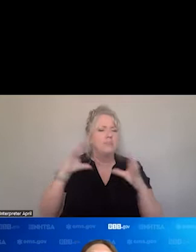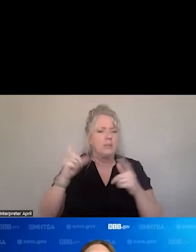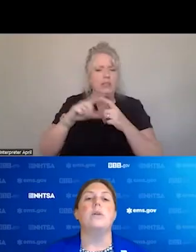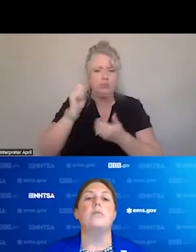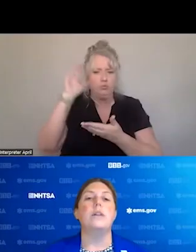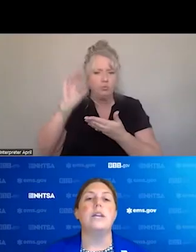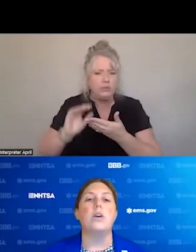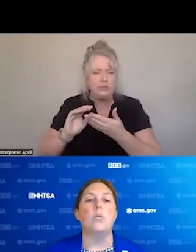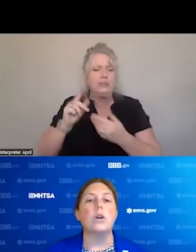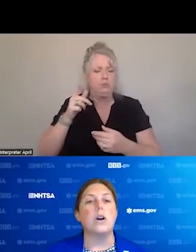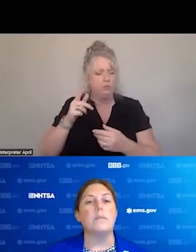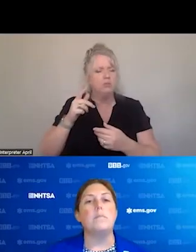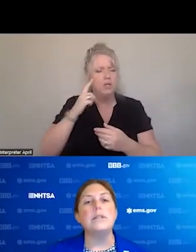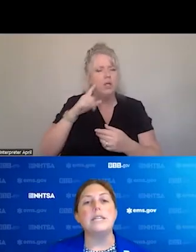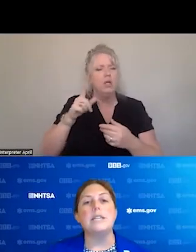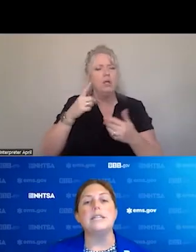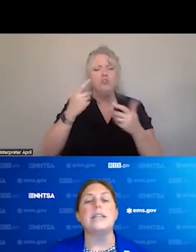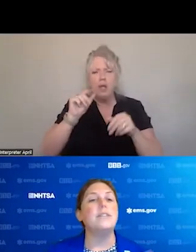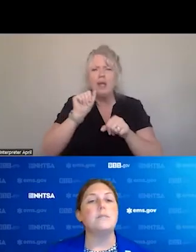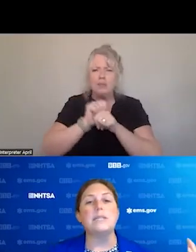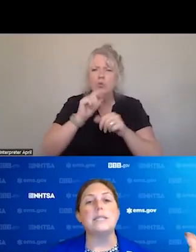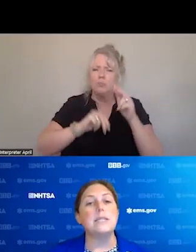WE REALLY WORK ON BUILDING THESE EVIDENCE BASED SYSTEMS,